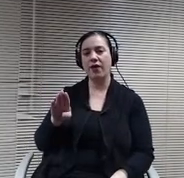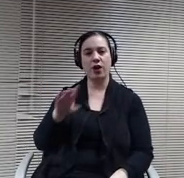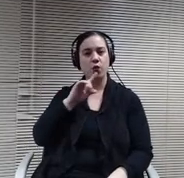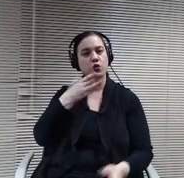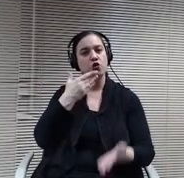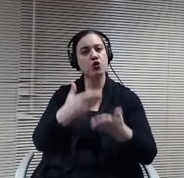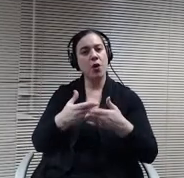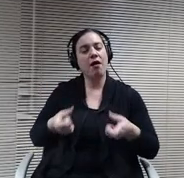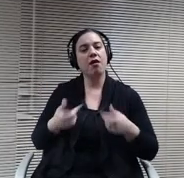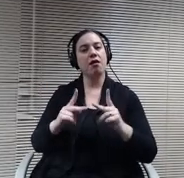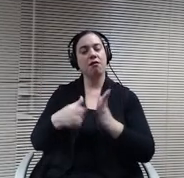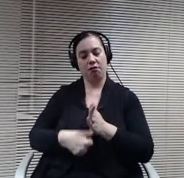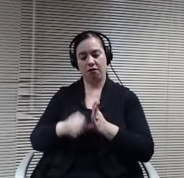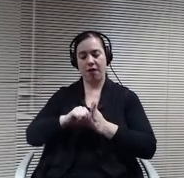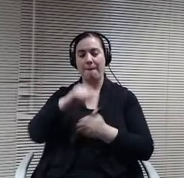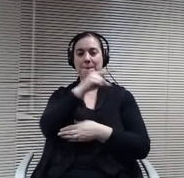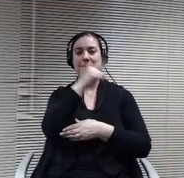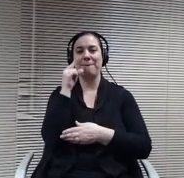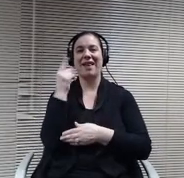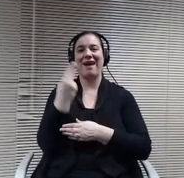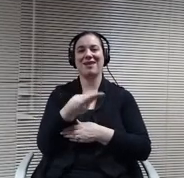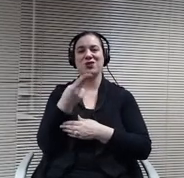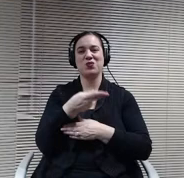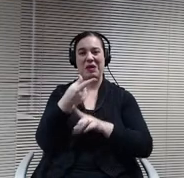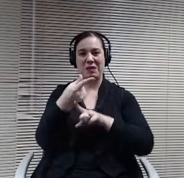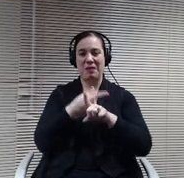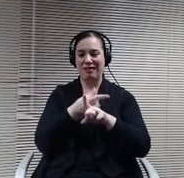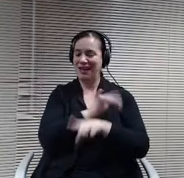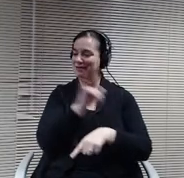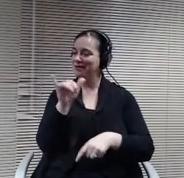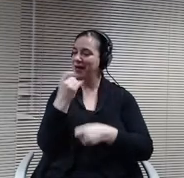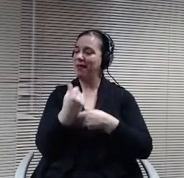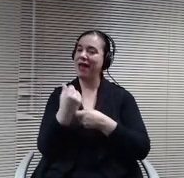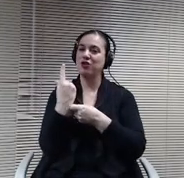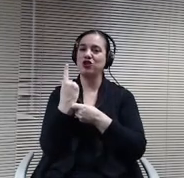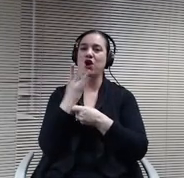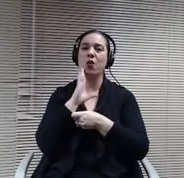last year, will be doing some some of the same things and some